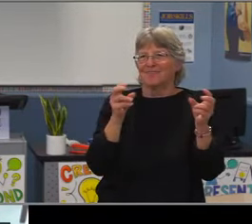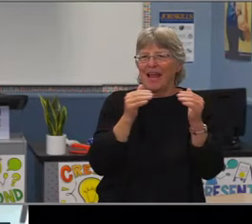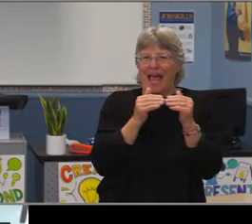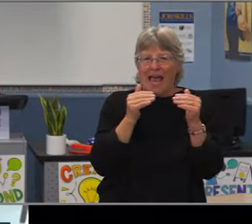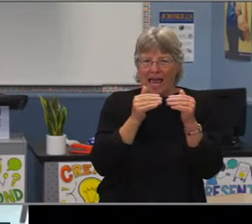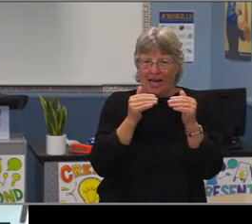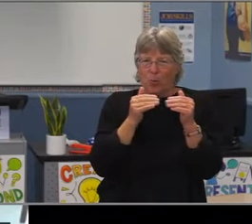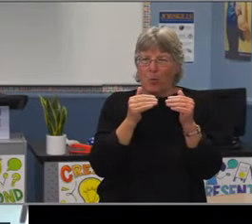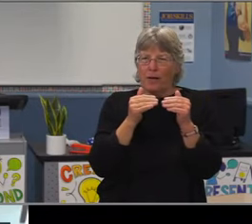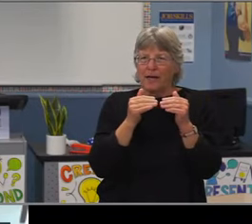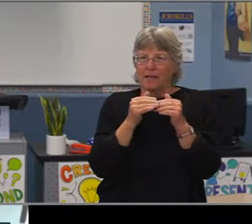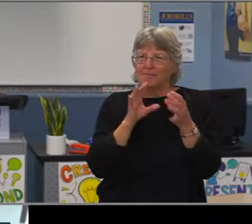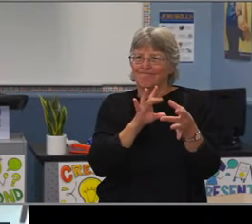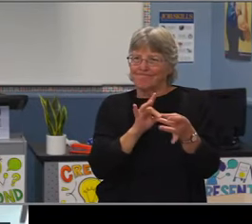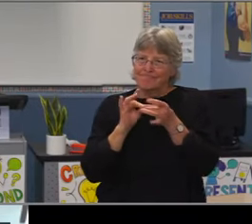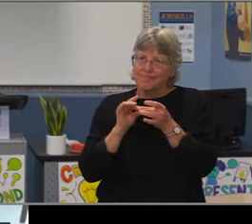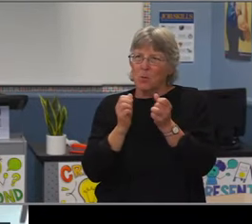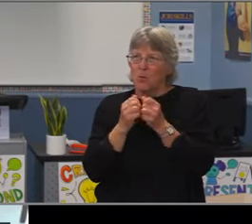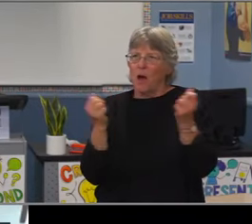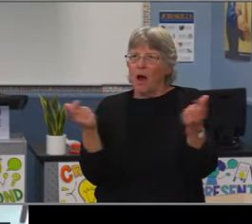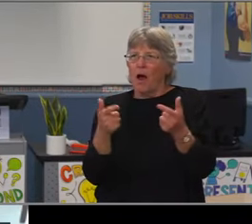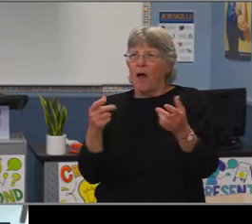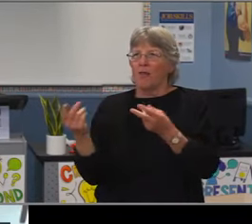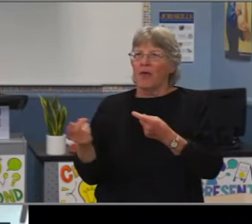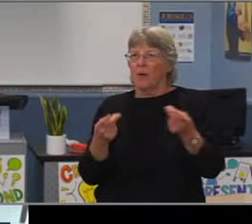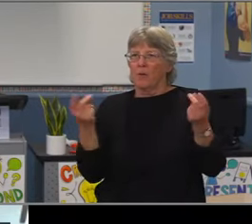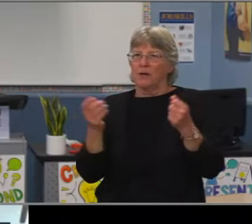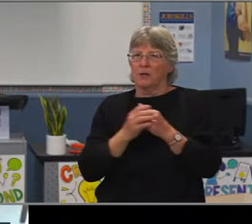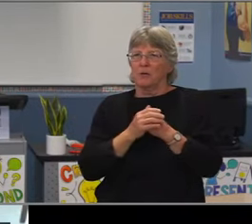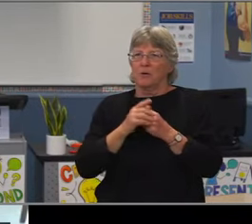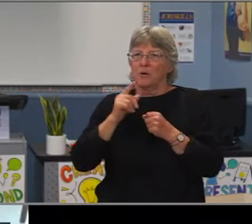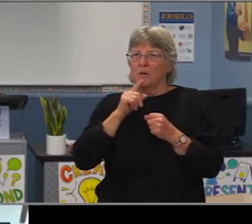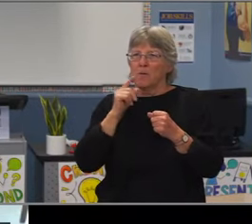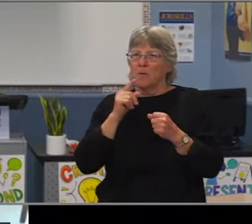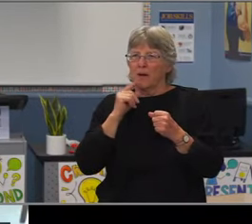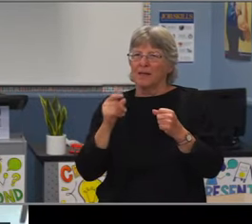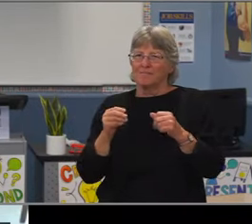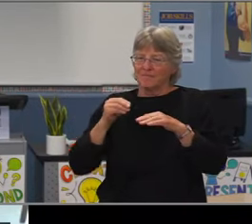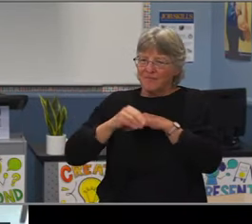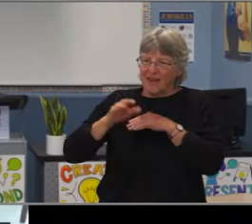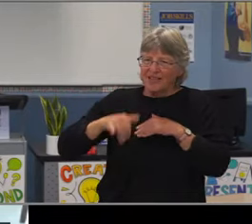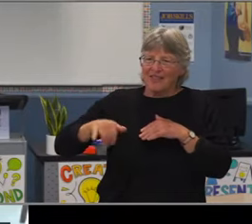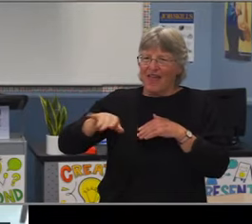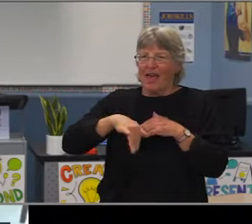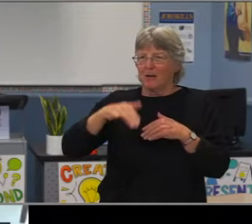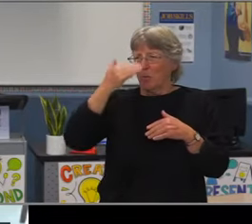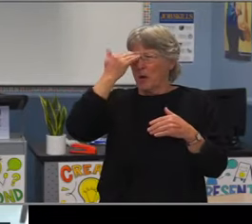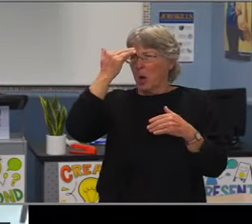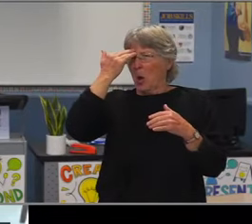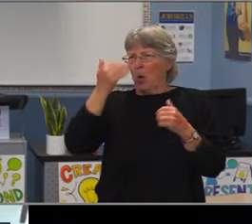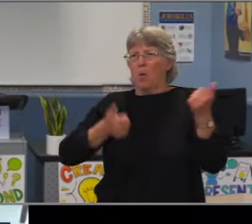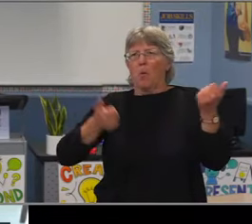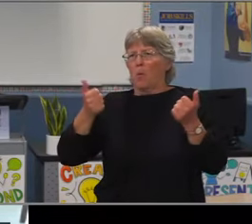So Powell and Robinson opened up as K-8 schools and the remaining five schools